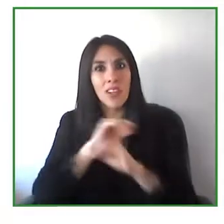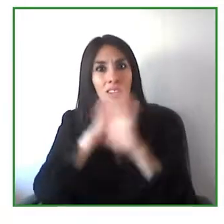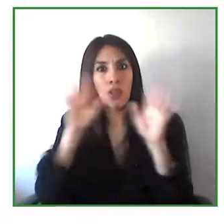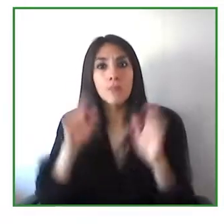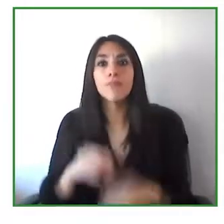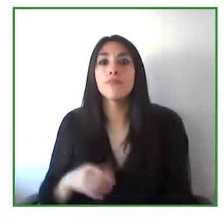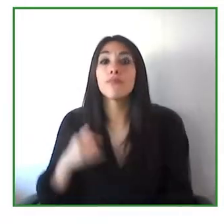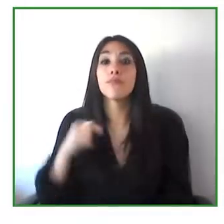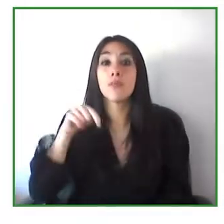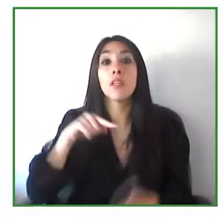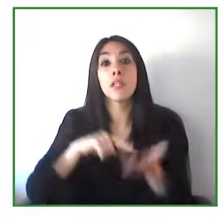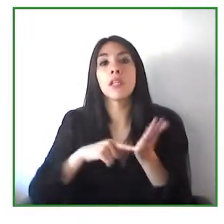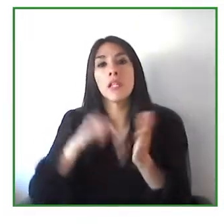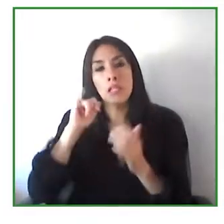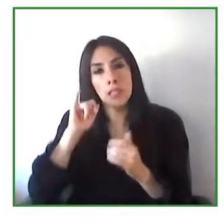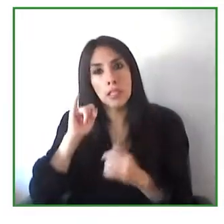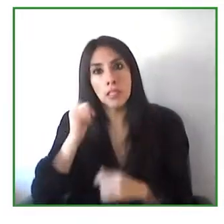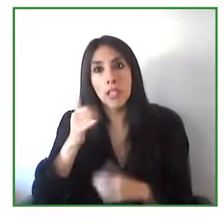with disabilities countries have in their immense